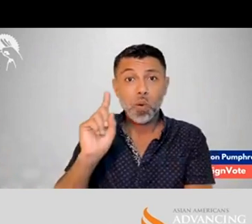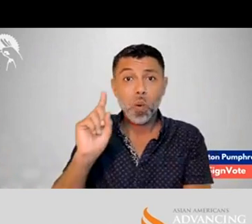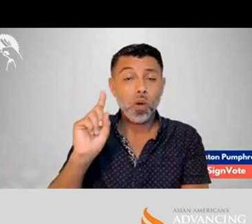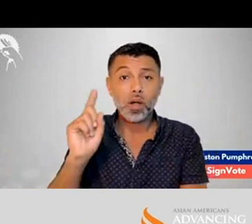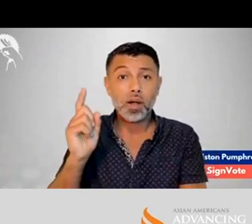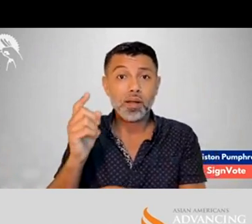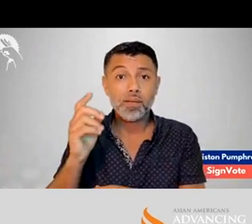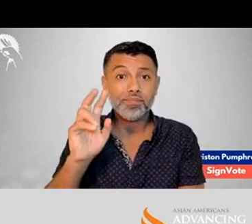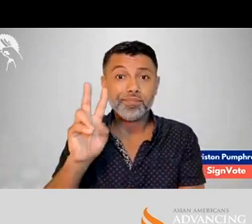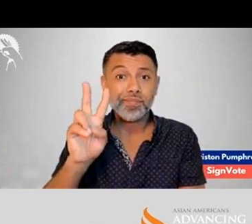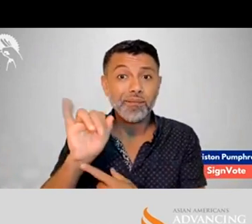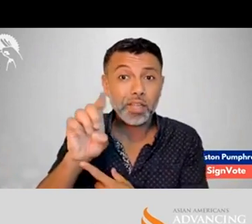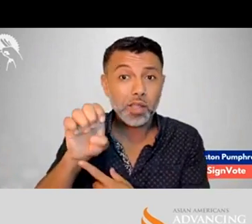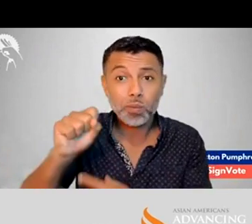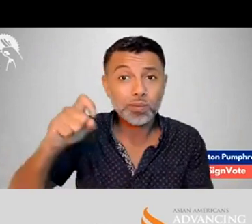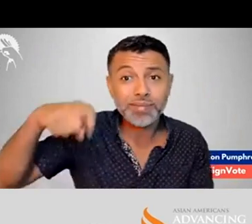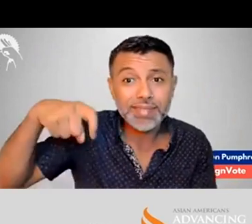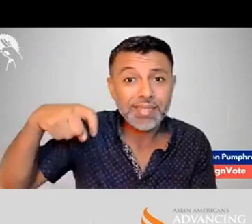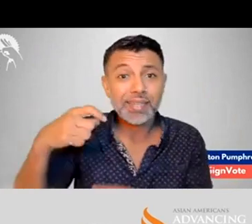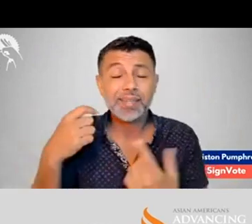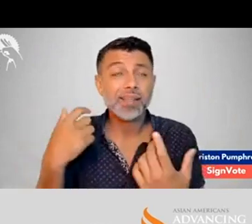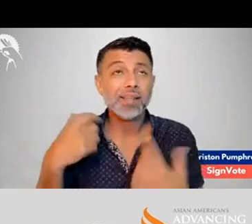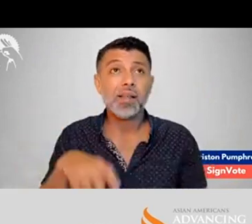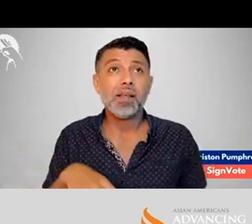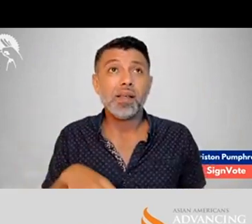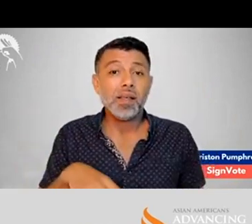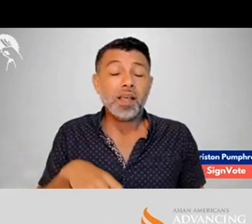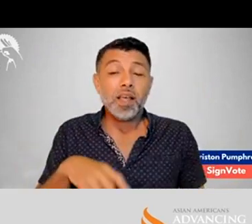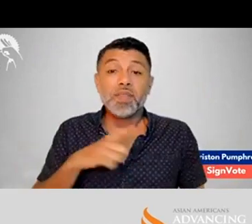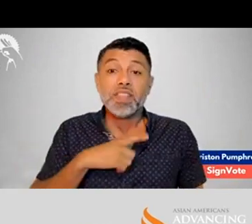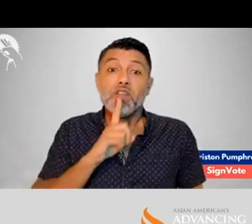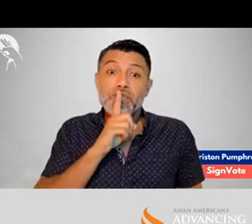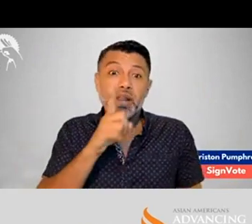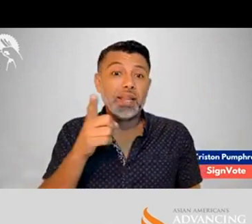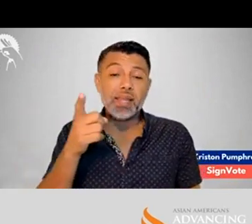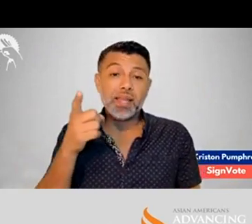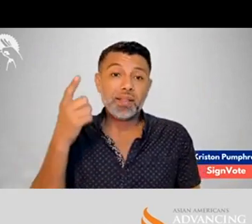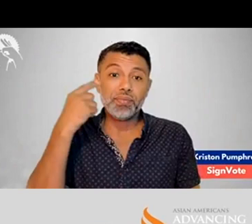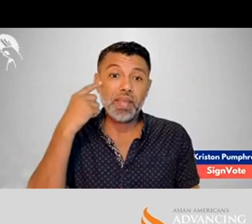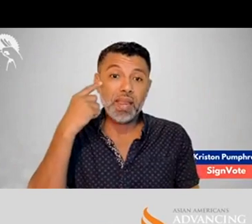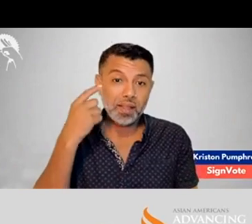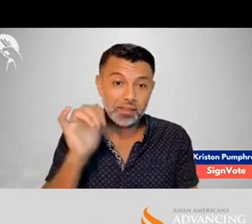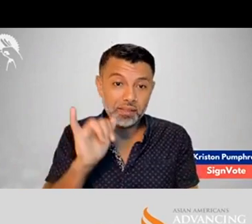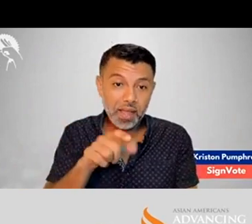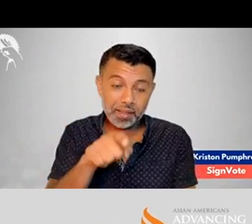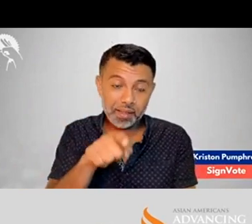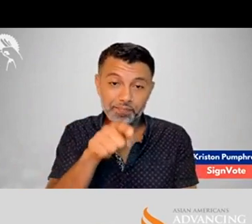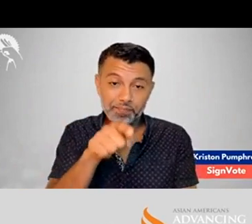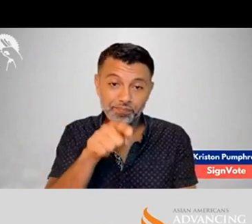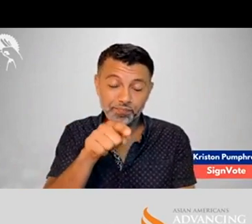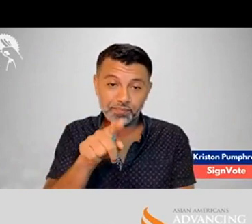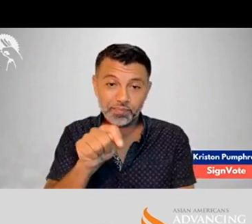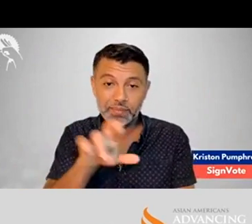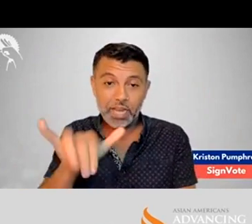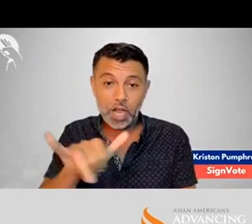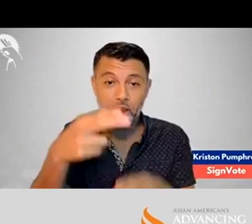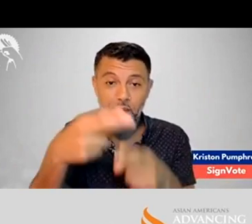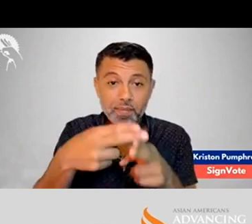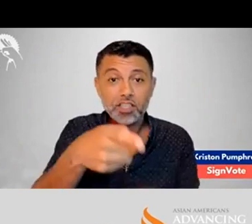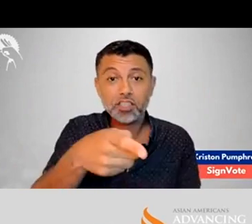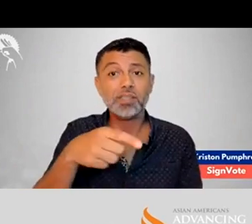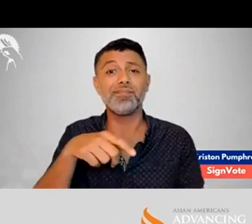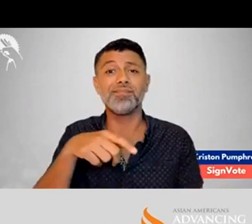So if we have Deaf people who can provide videos in American Sign Language to make it